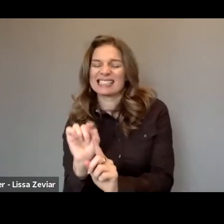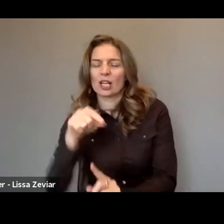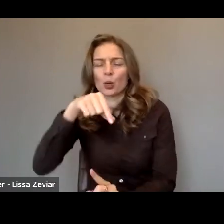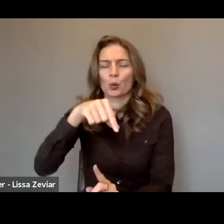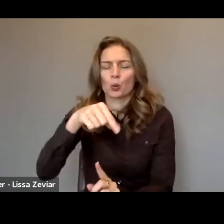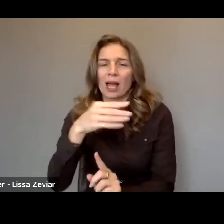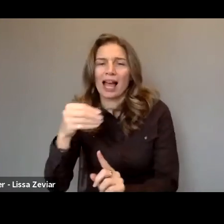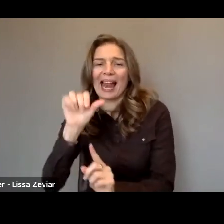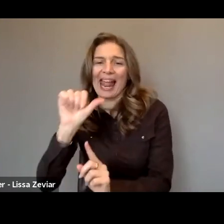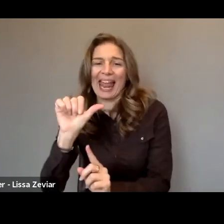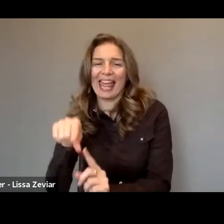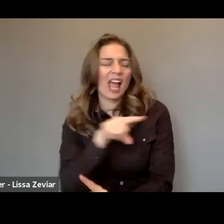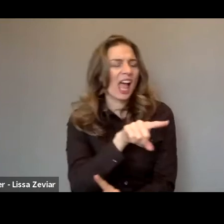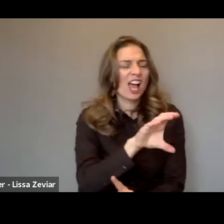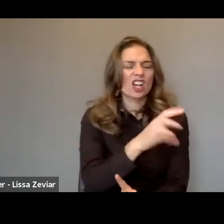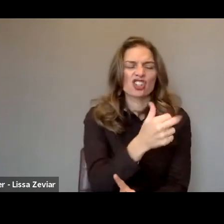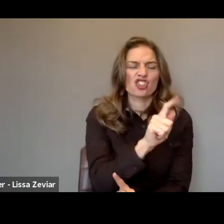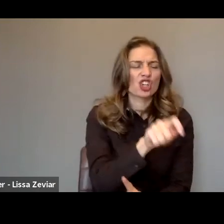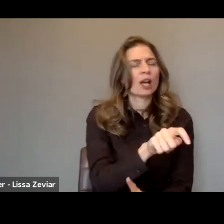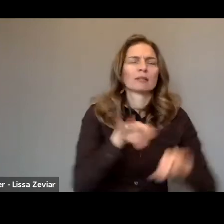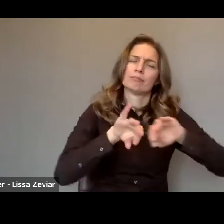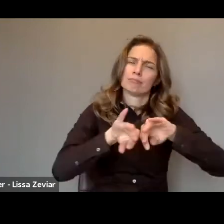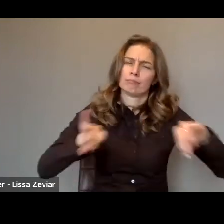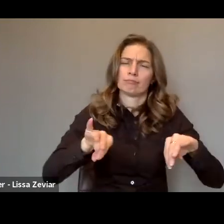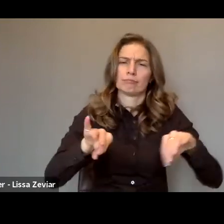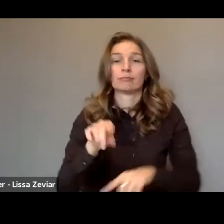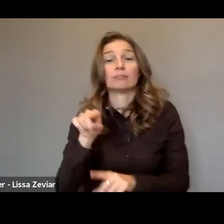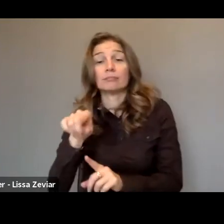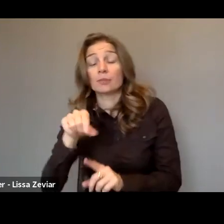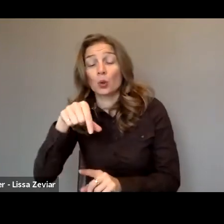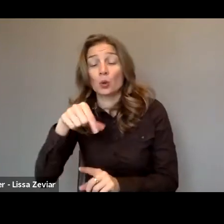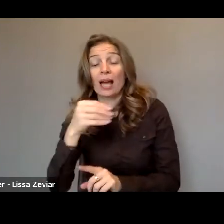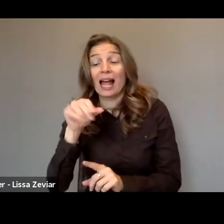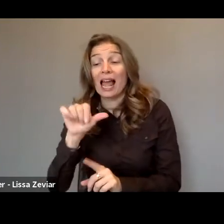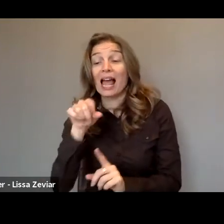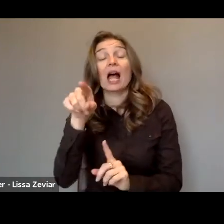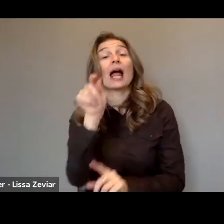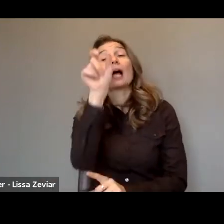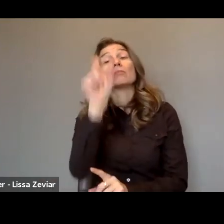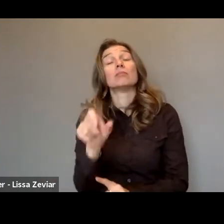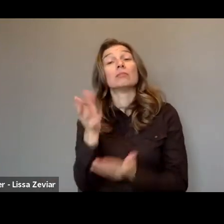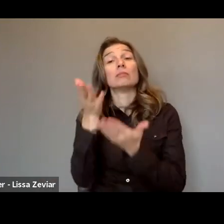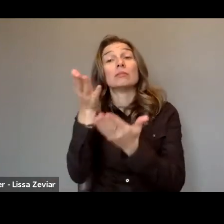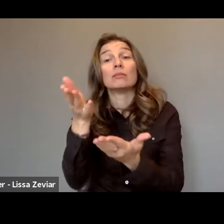Please, specify your name and organization. Or you can also use the anonymous option